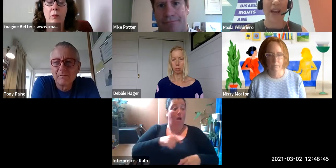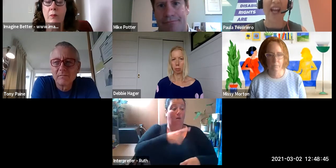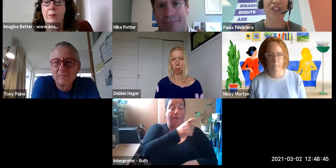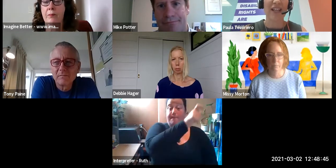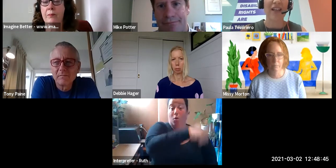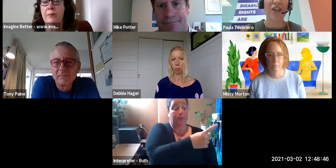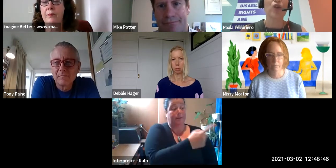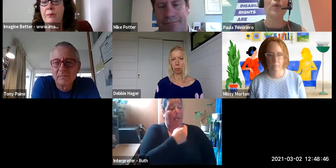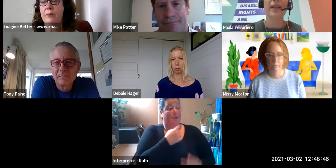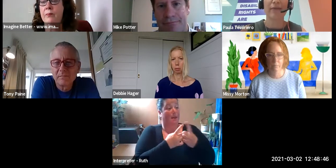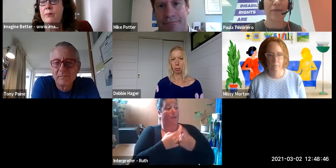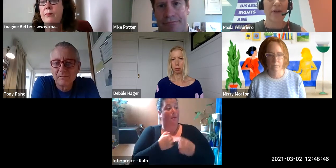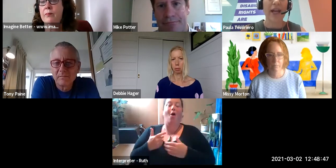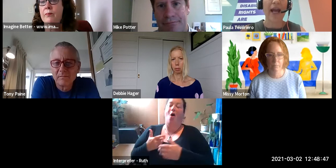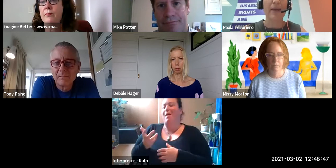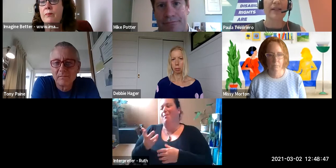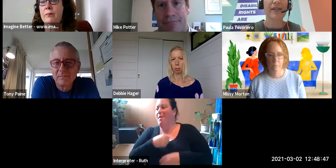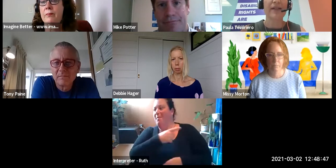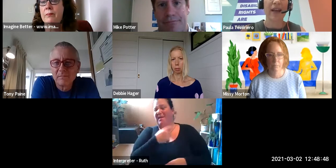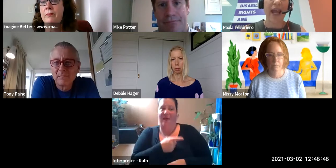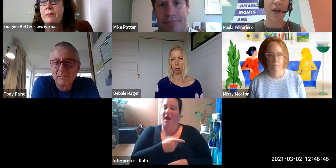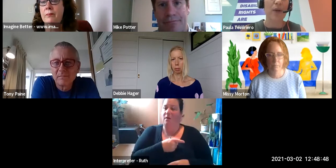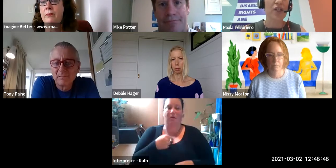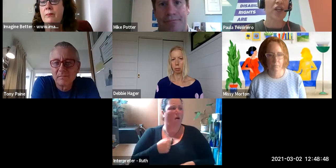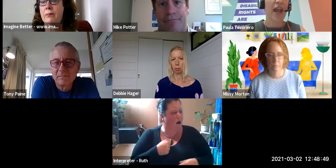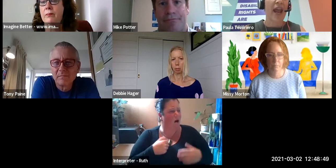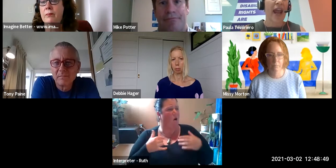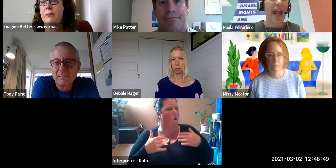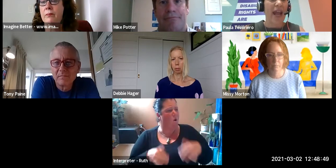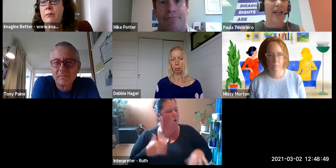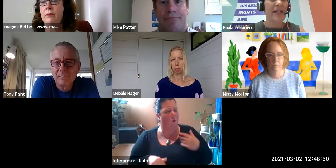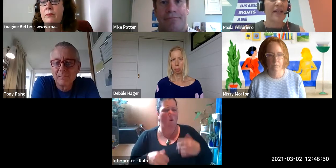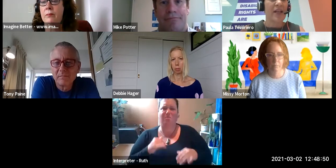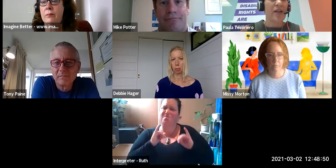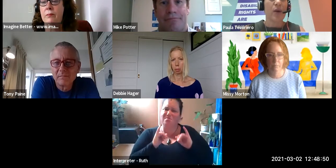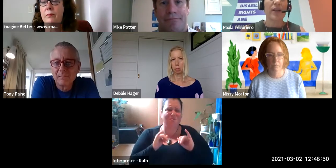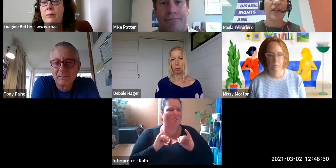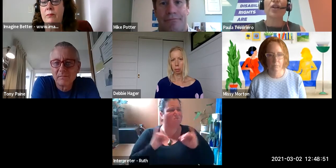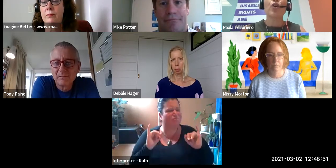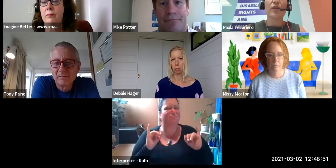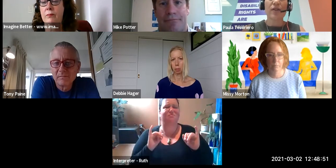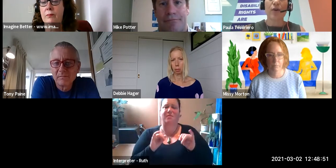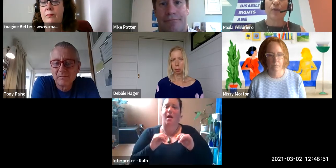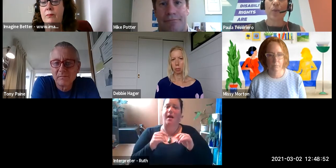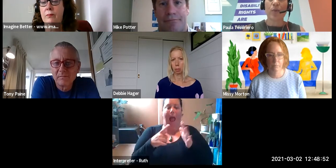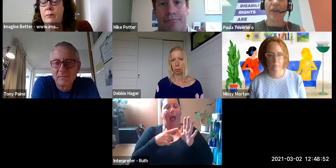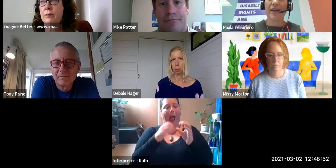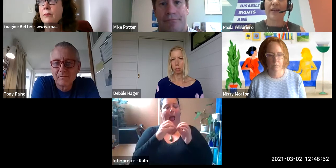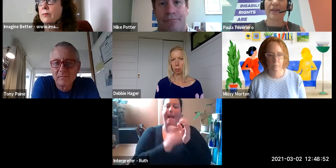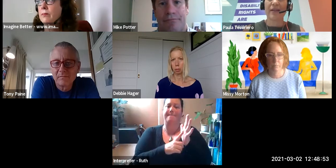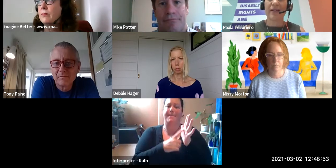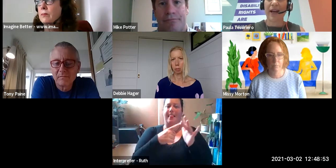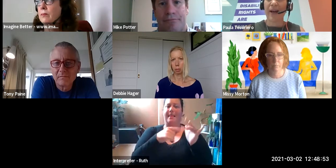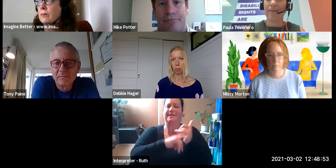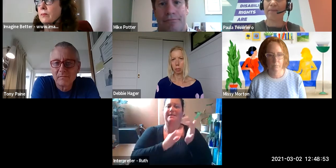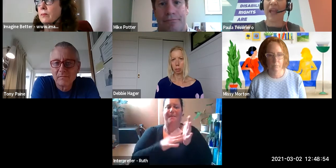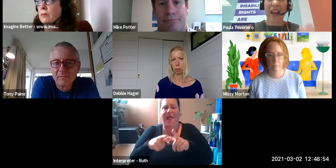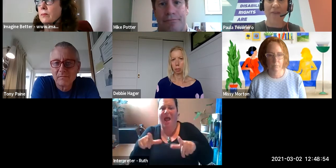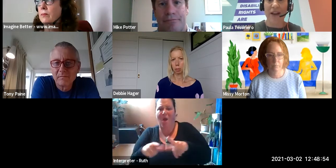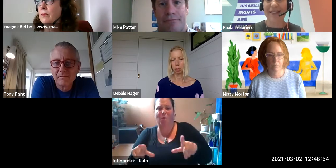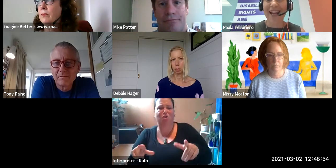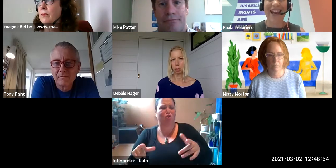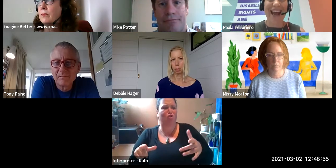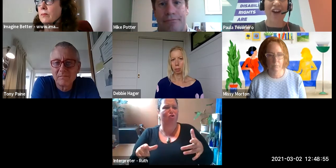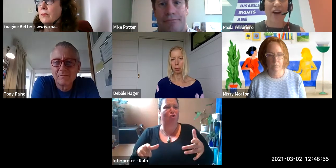But actually using very ableist language and so it hurts those that love us and are our